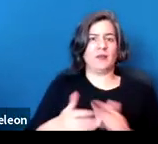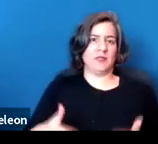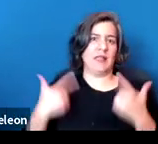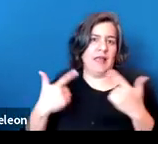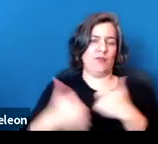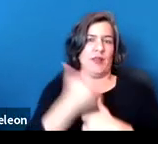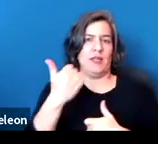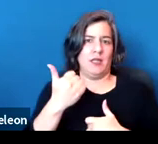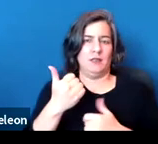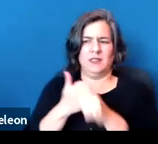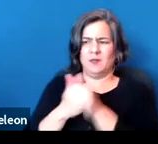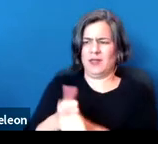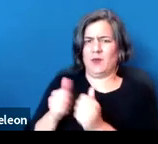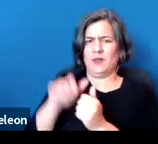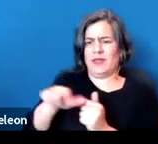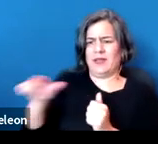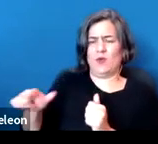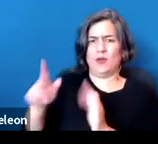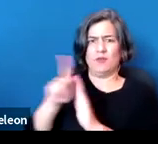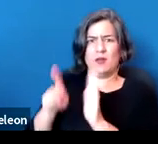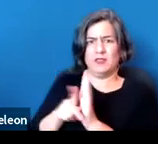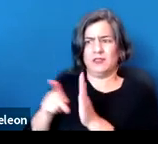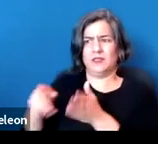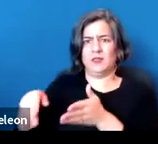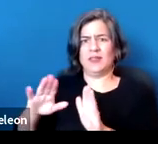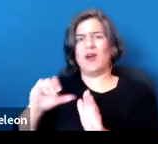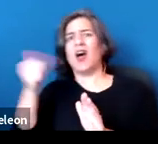with the landlord's policy of allowing people into the unit.